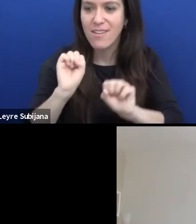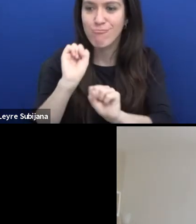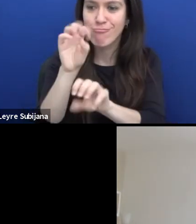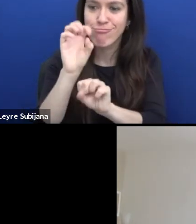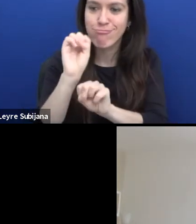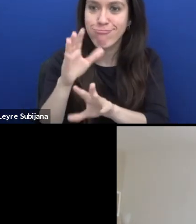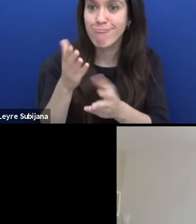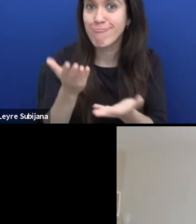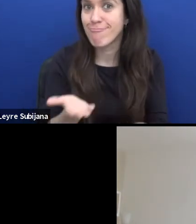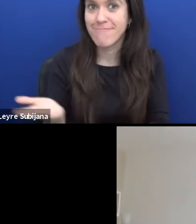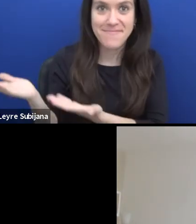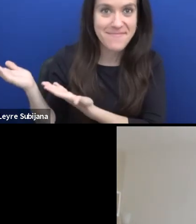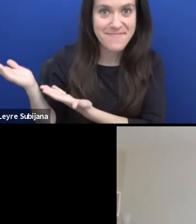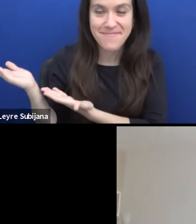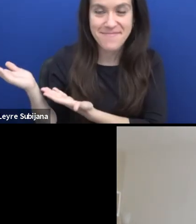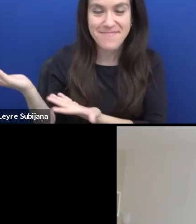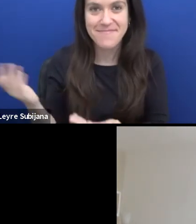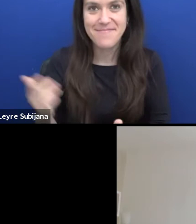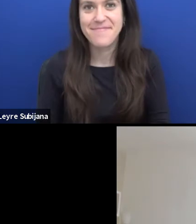Anton, the screen is yours.